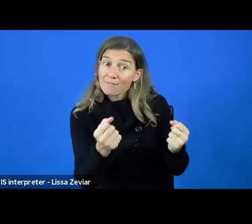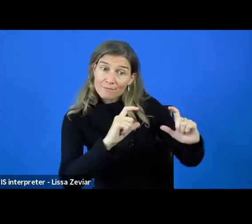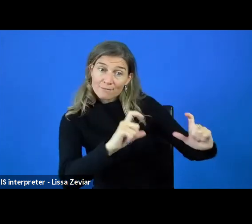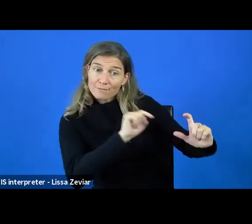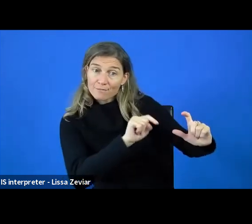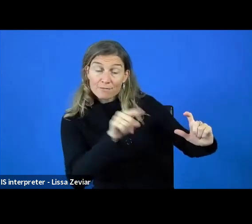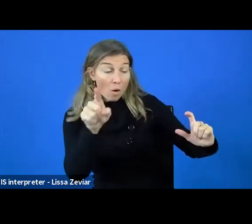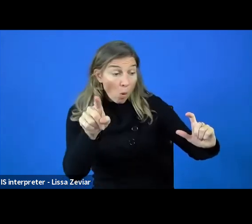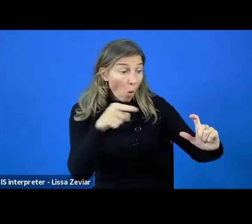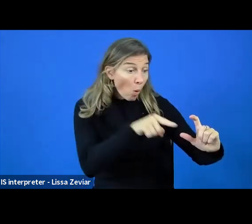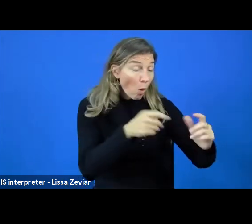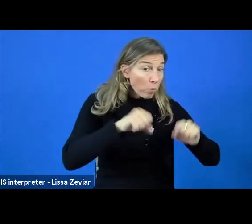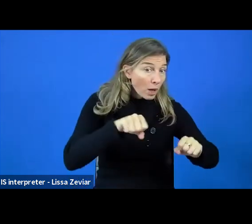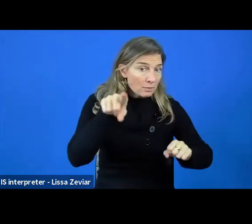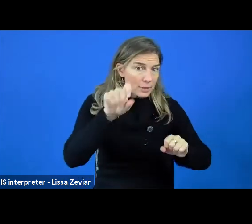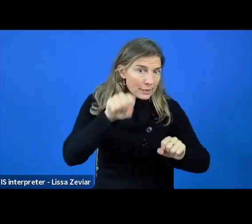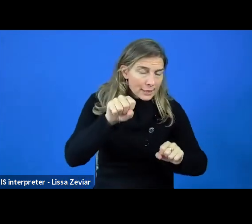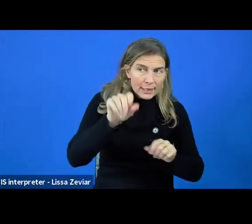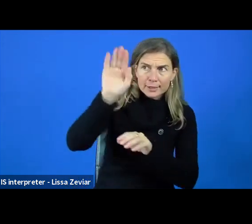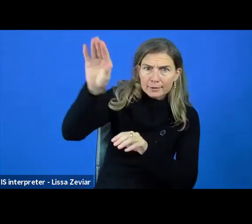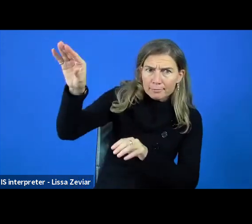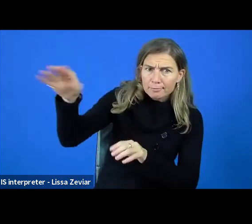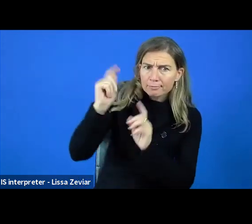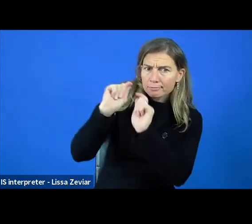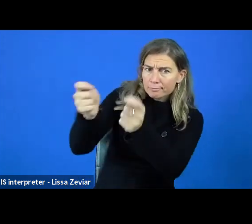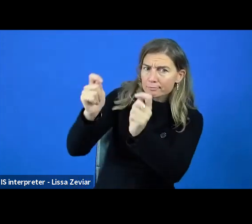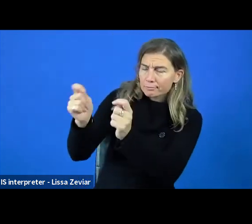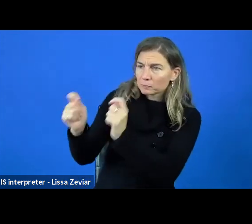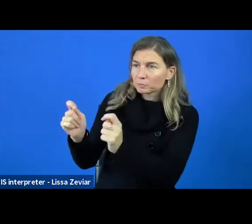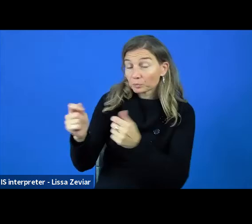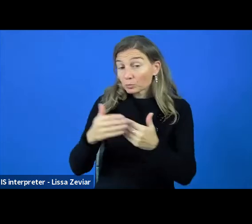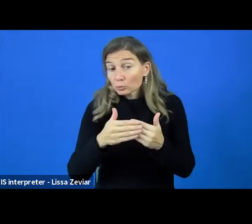while trying to support our members in the proposals of the projects,